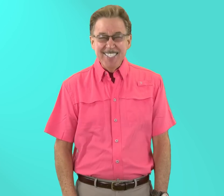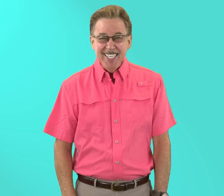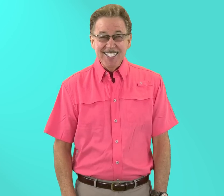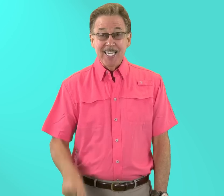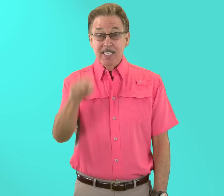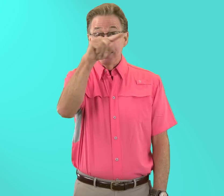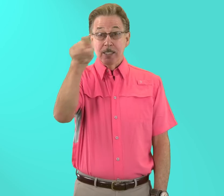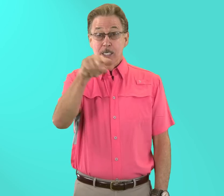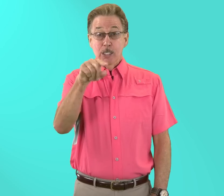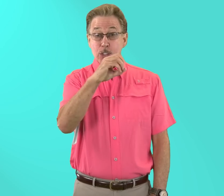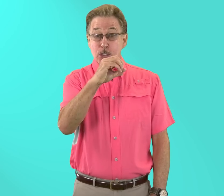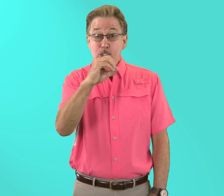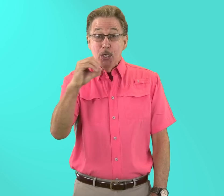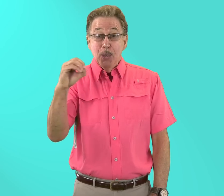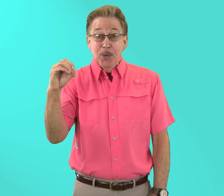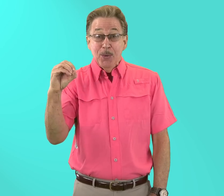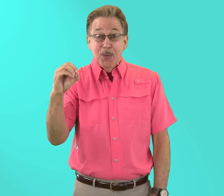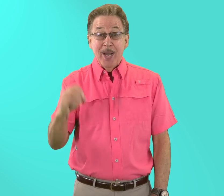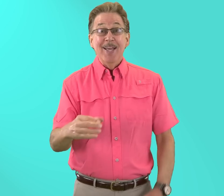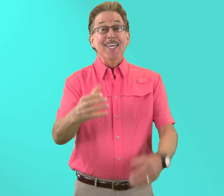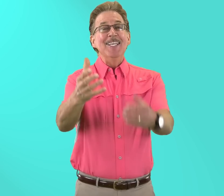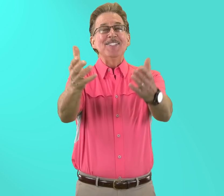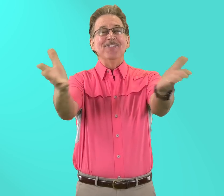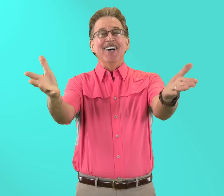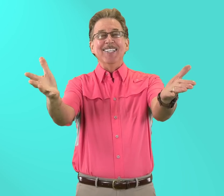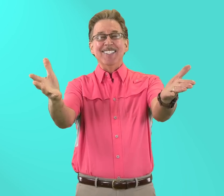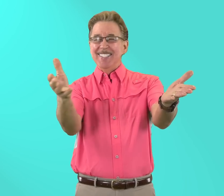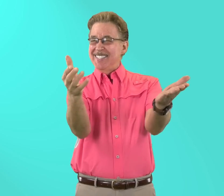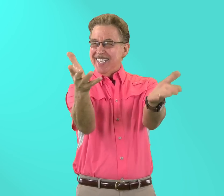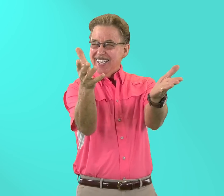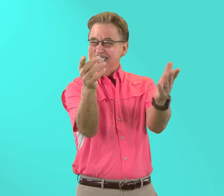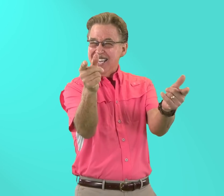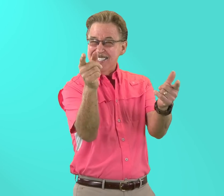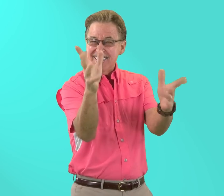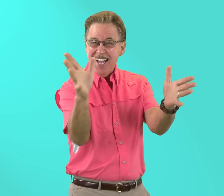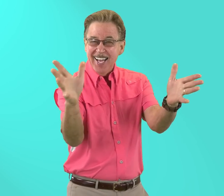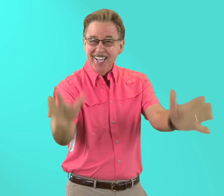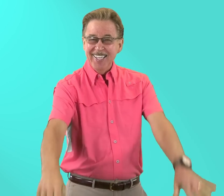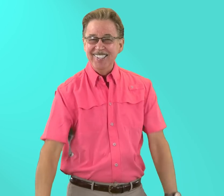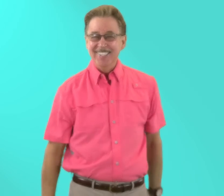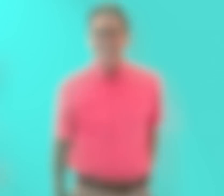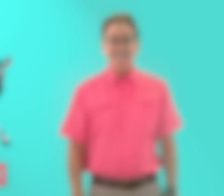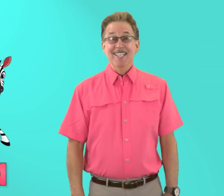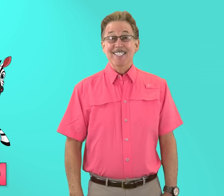Z z says /z/ zoo It's fun to sing and sign